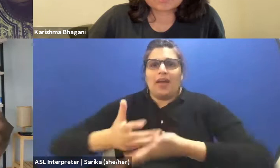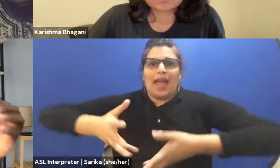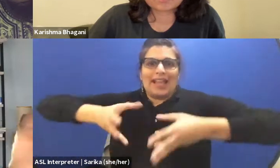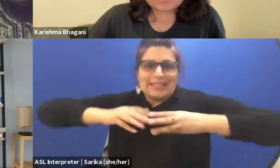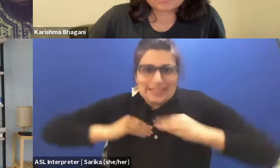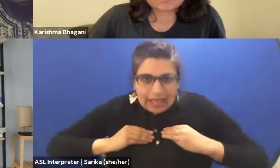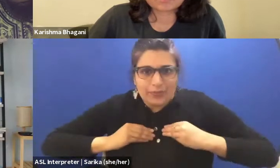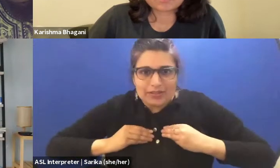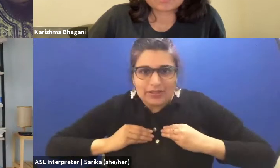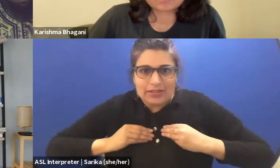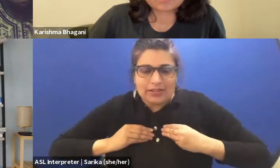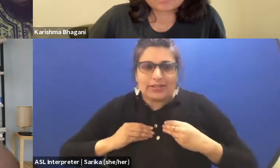when we're thinking across the border.